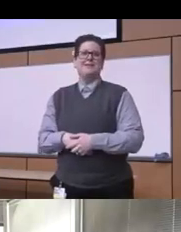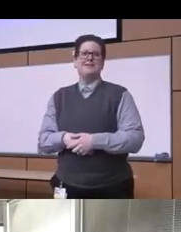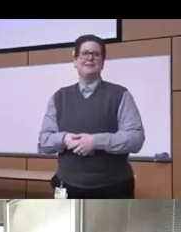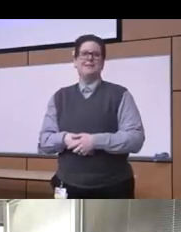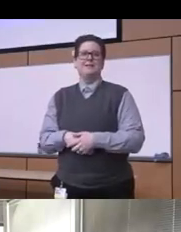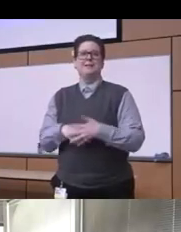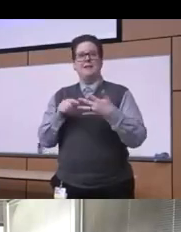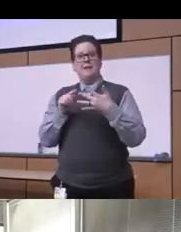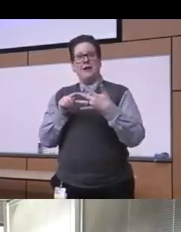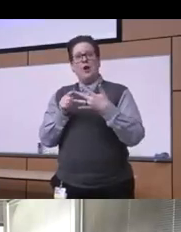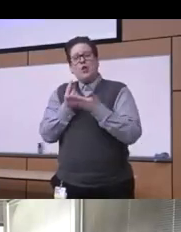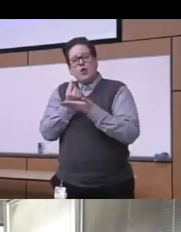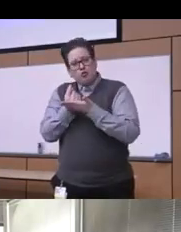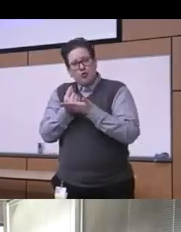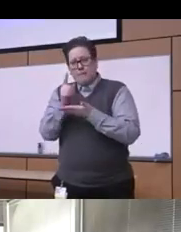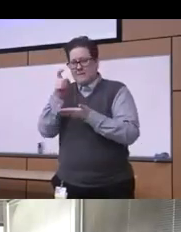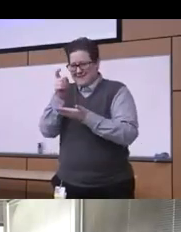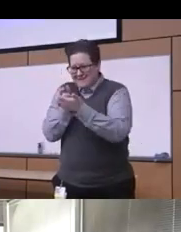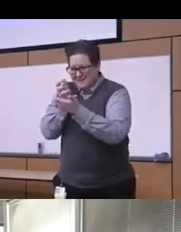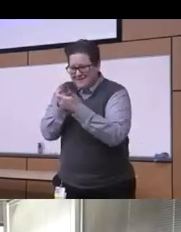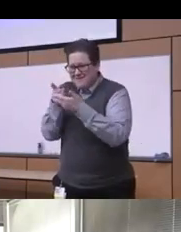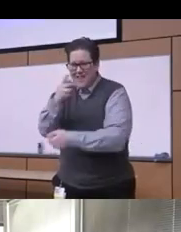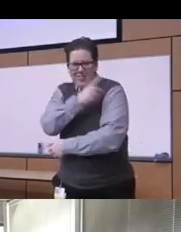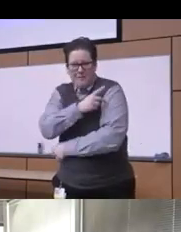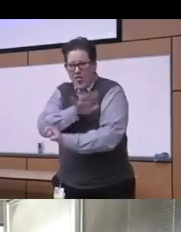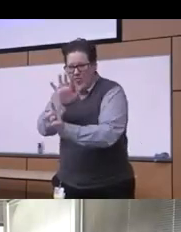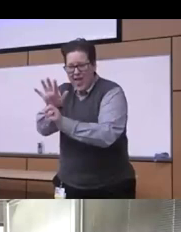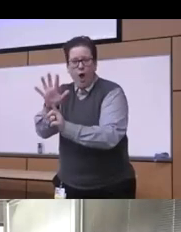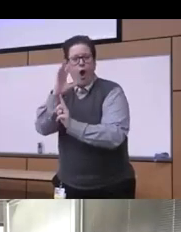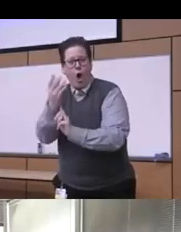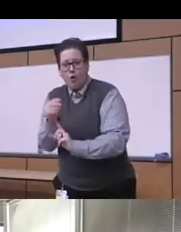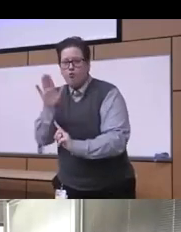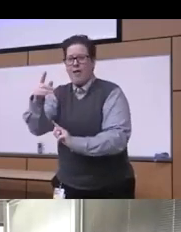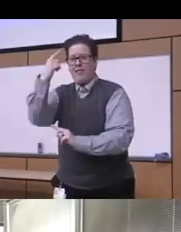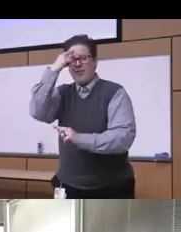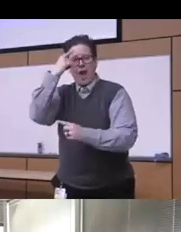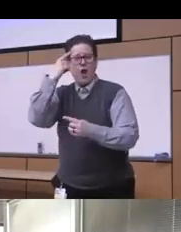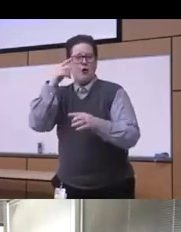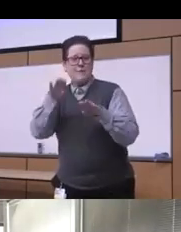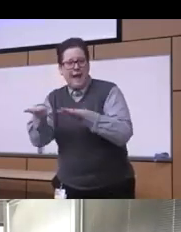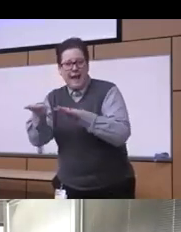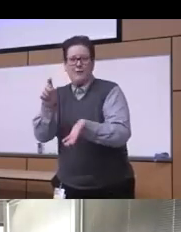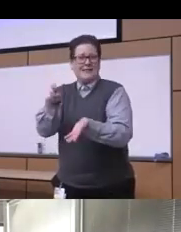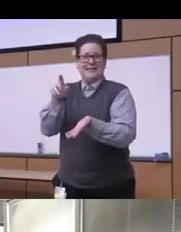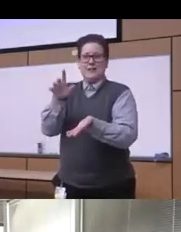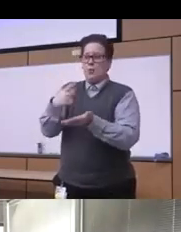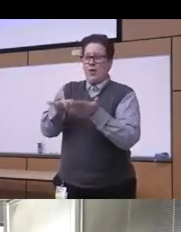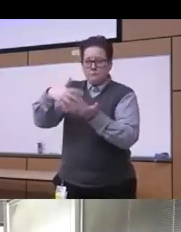responsive to the patient's cultural psychological behavior and social needs and as I mentioned to